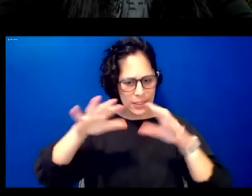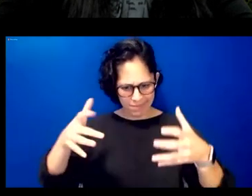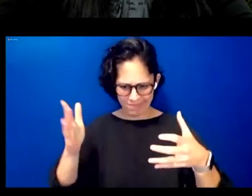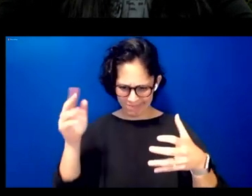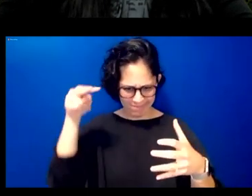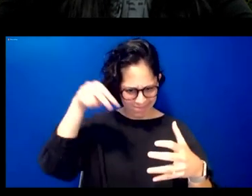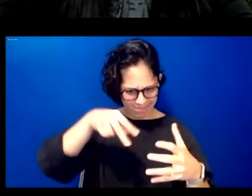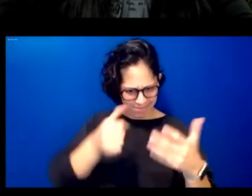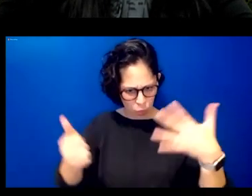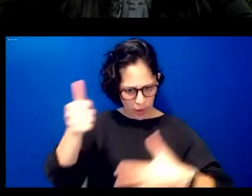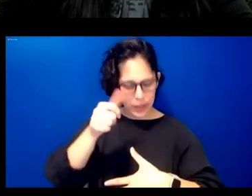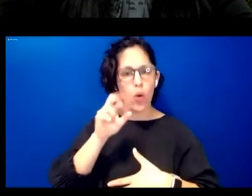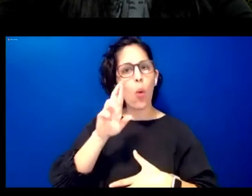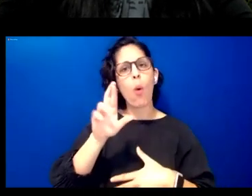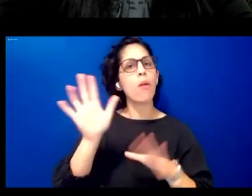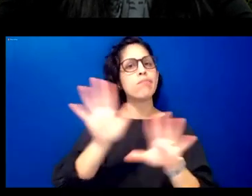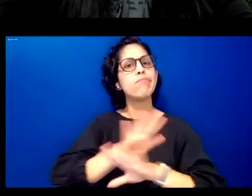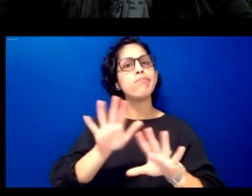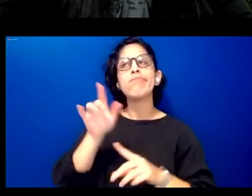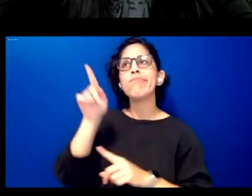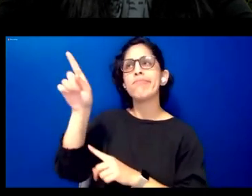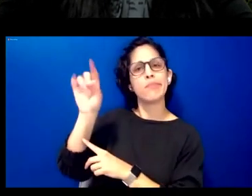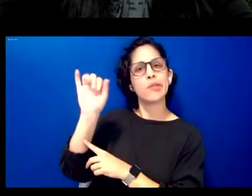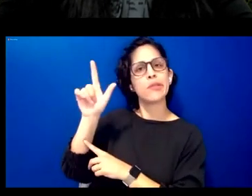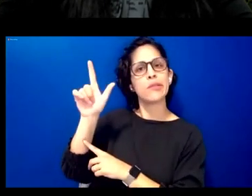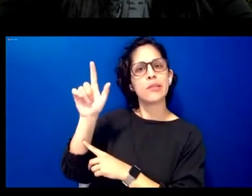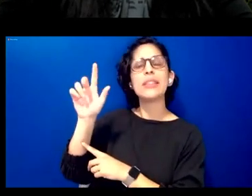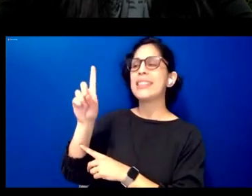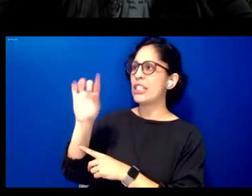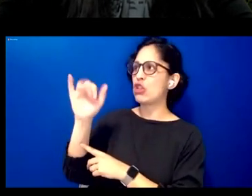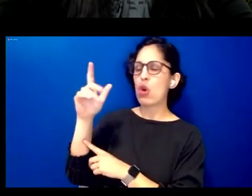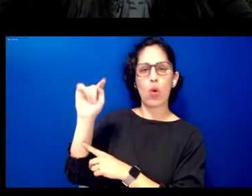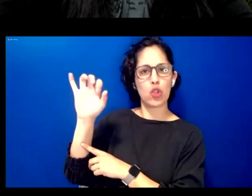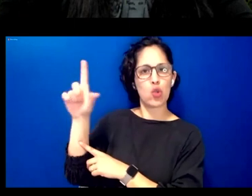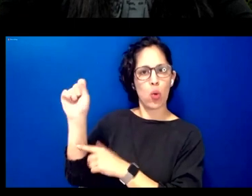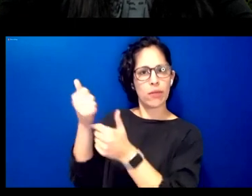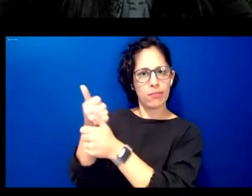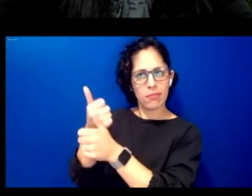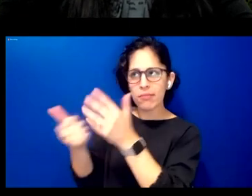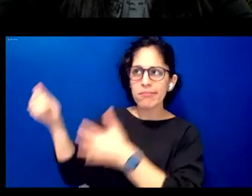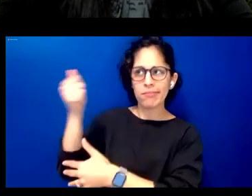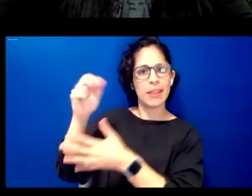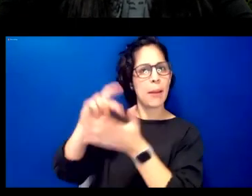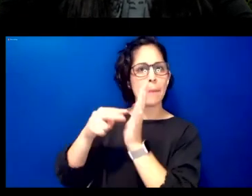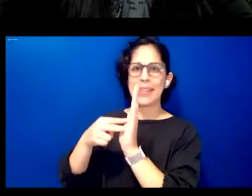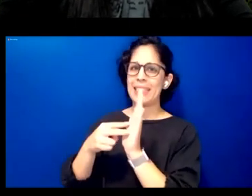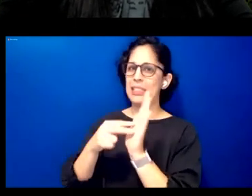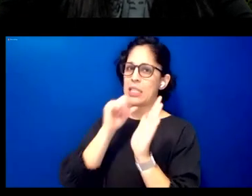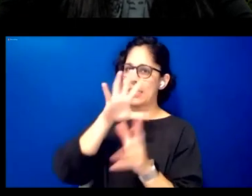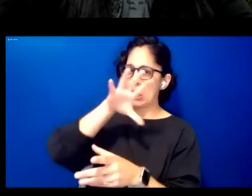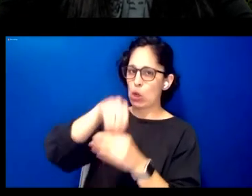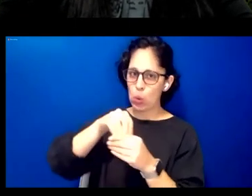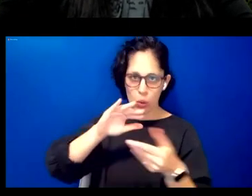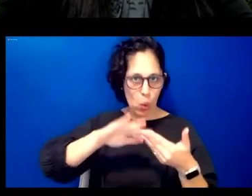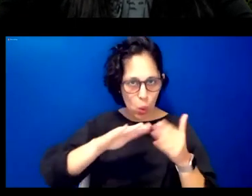a standalone object and data set that is void of culture land community and generations